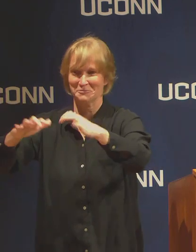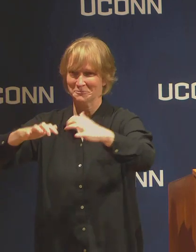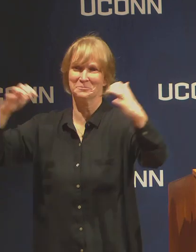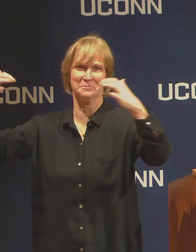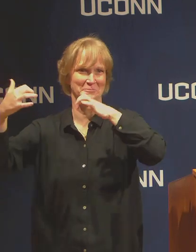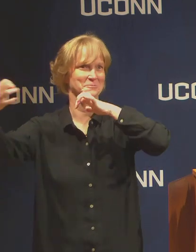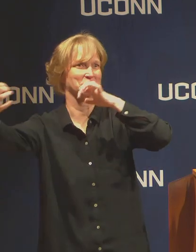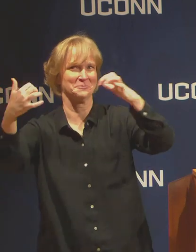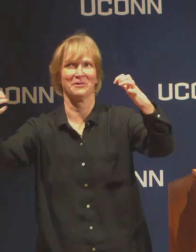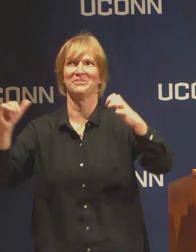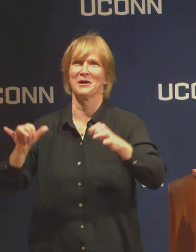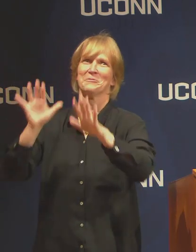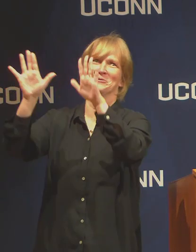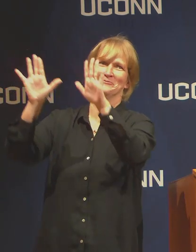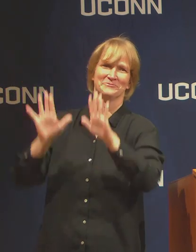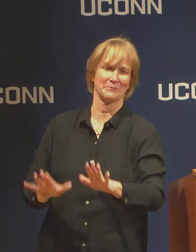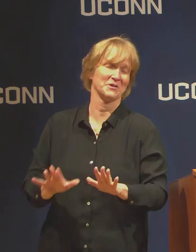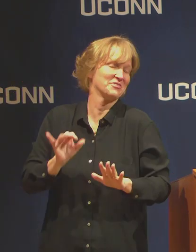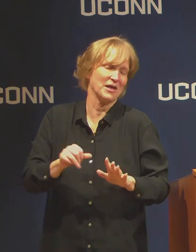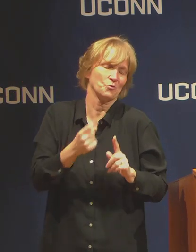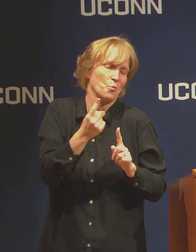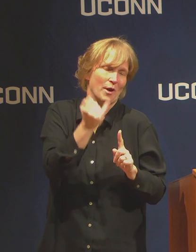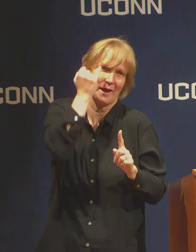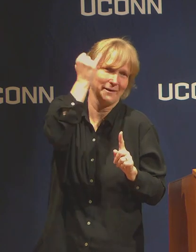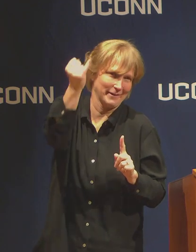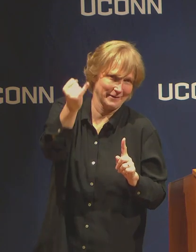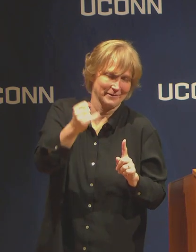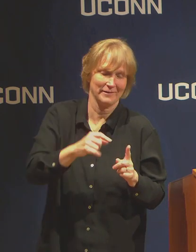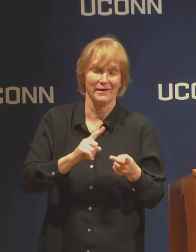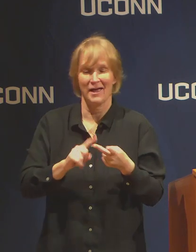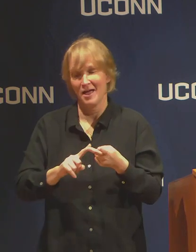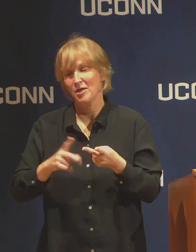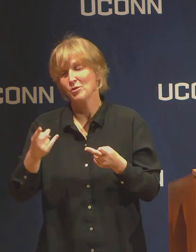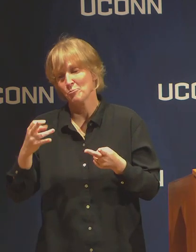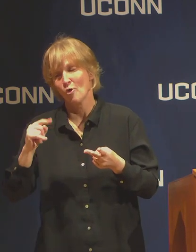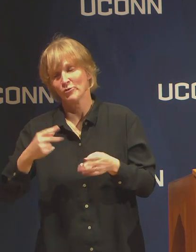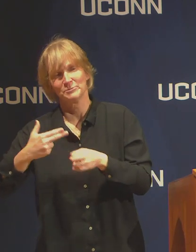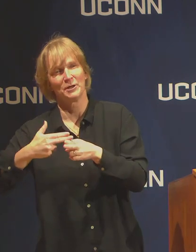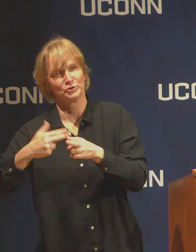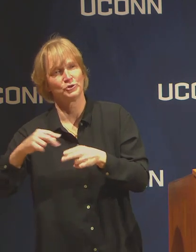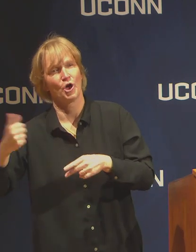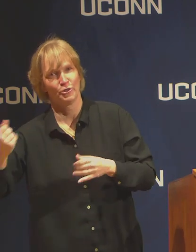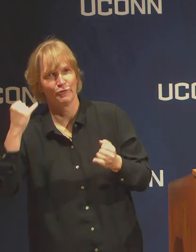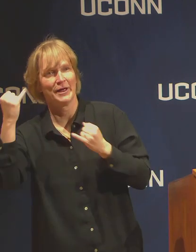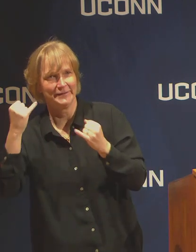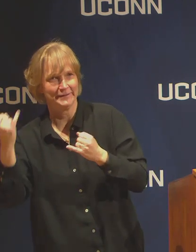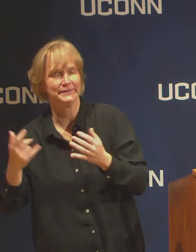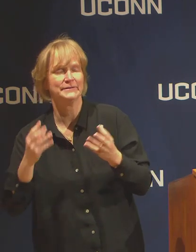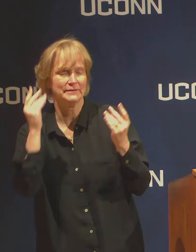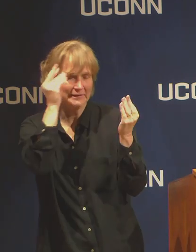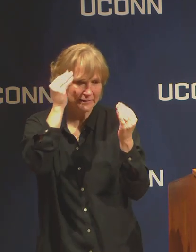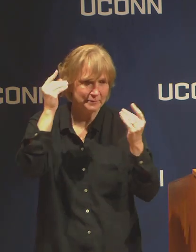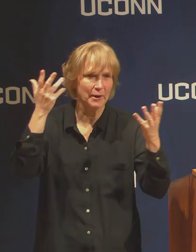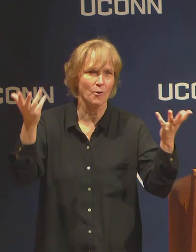That's one idea. As the provost mentioned, there are in the meantime, you know,